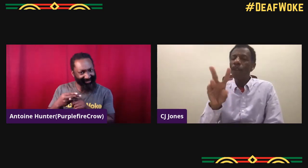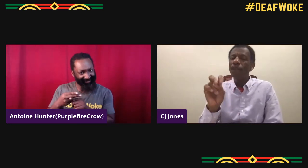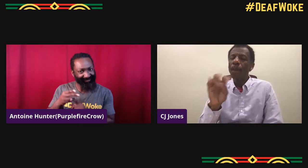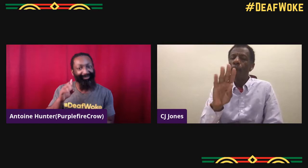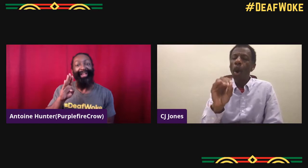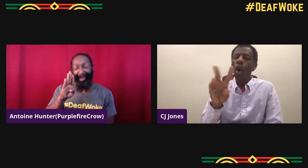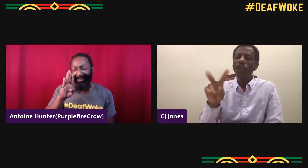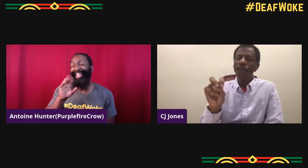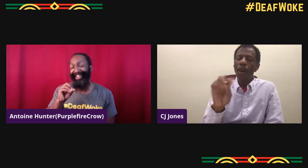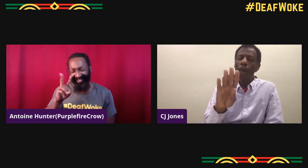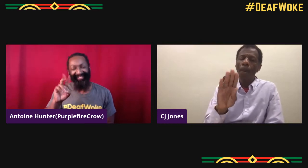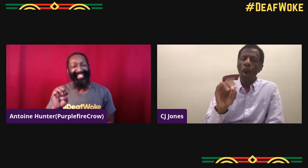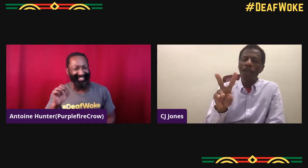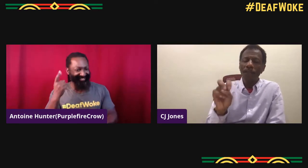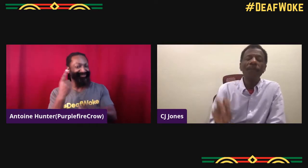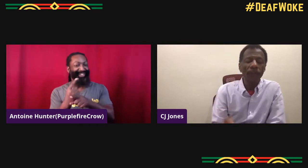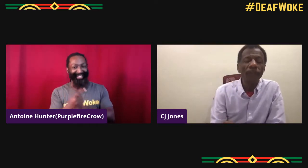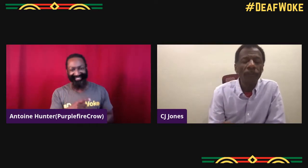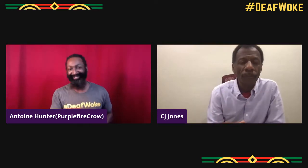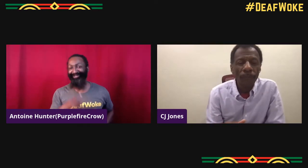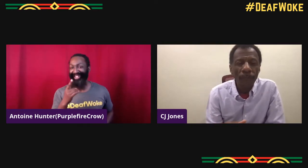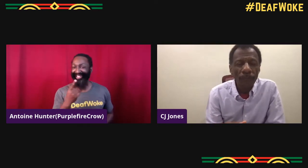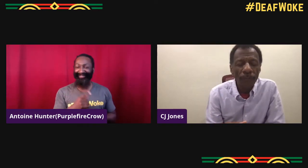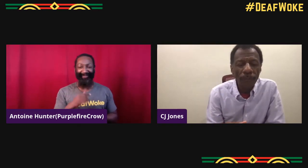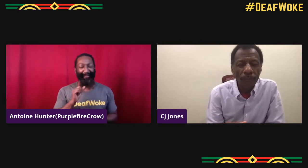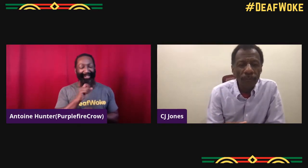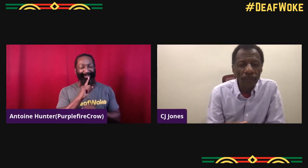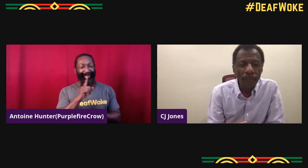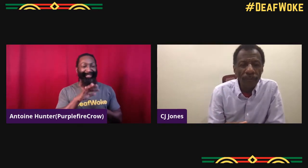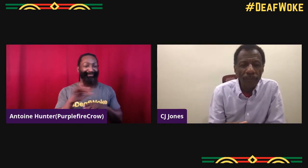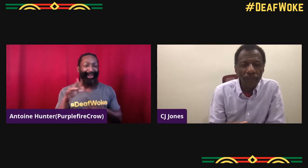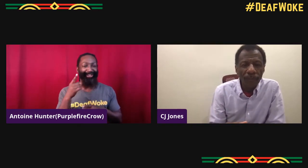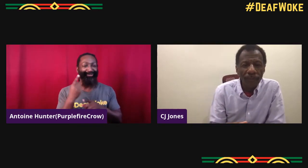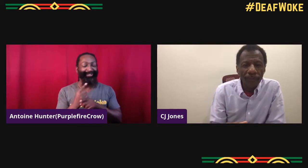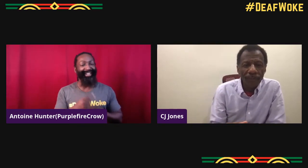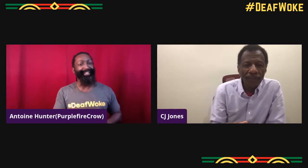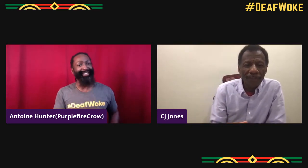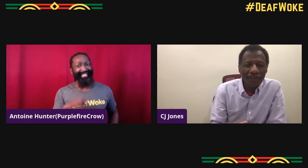Ruth? Last name, Ruth? We're are getting that last name right? Hope. Yeah.